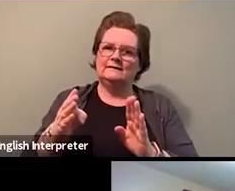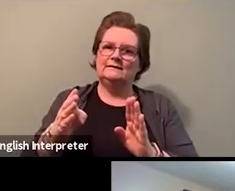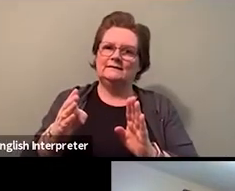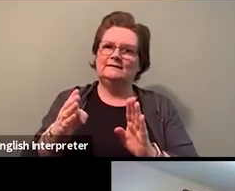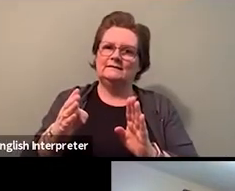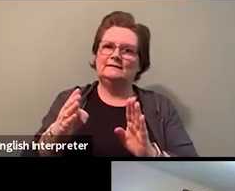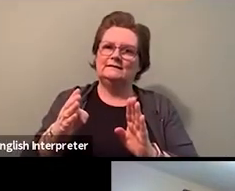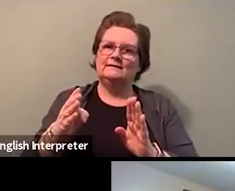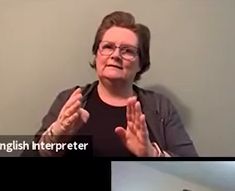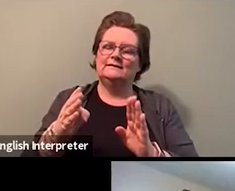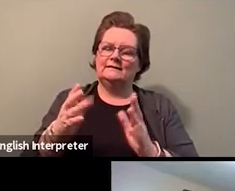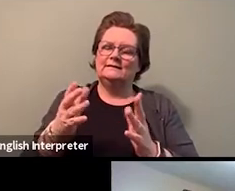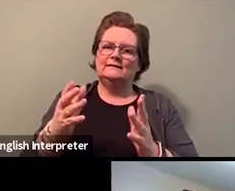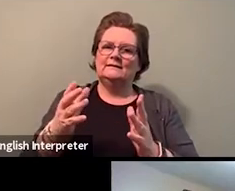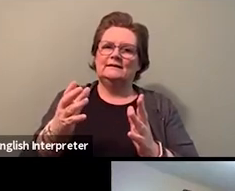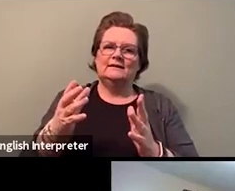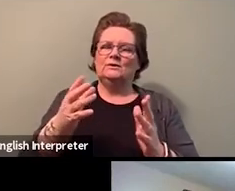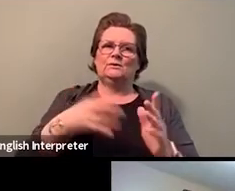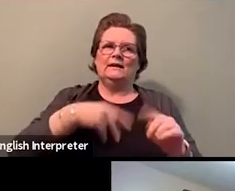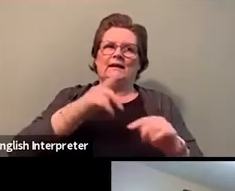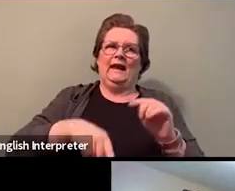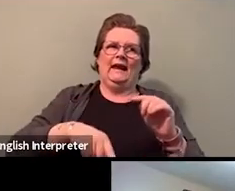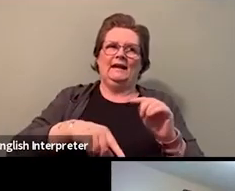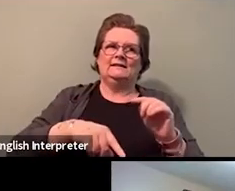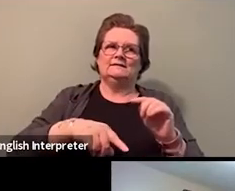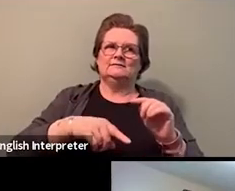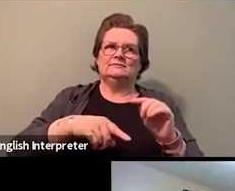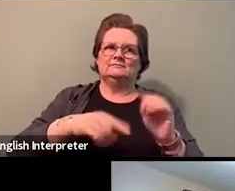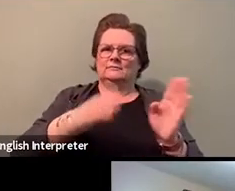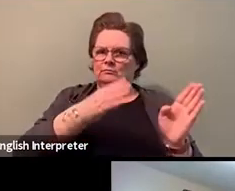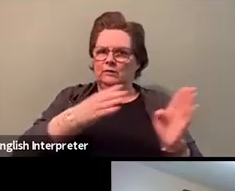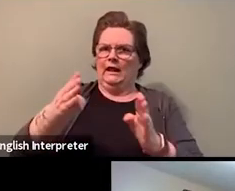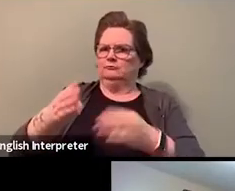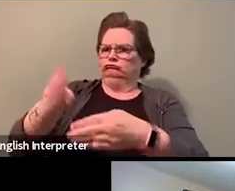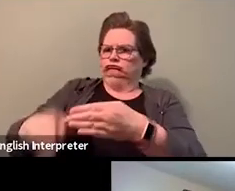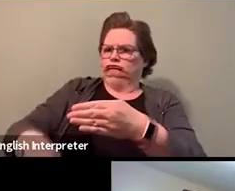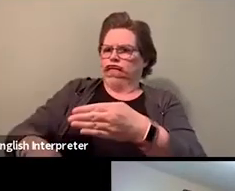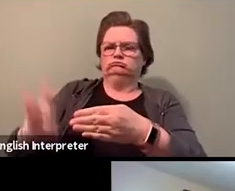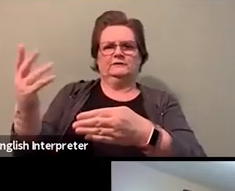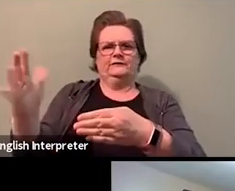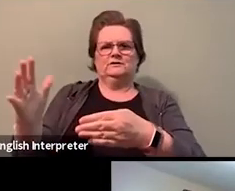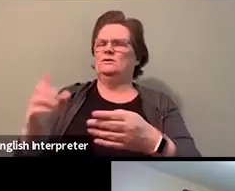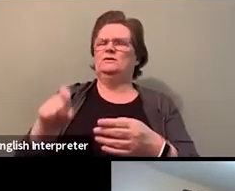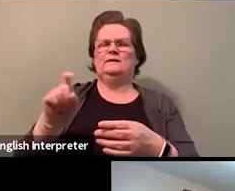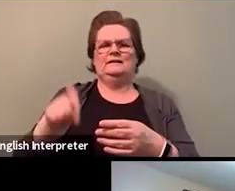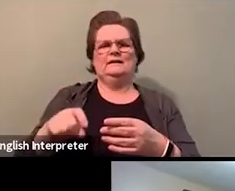and a start date and a finish date, but continuing to continually to grow in the work that we're doing.